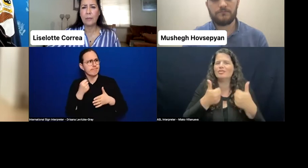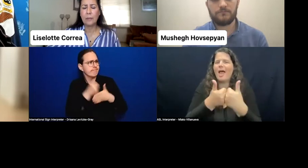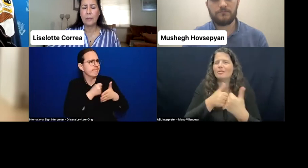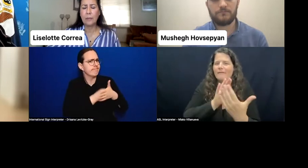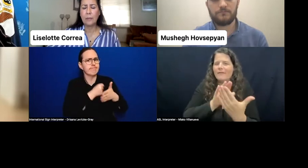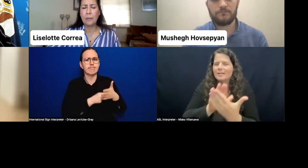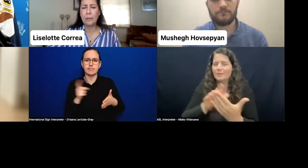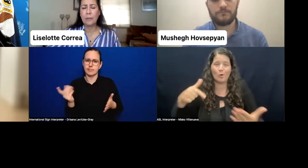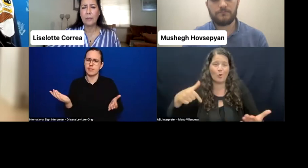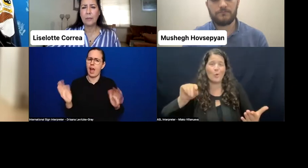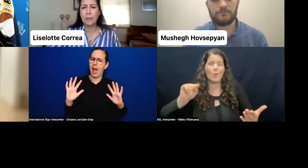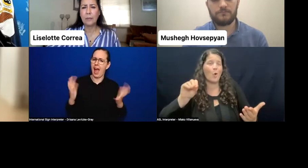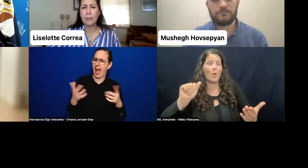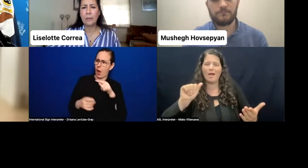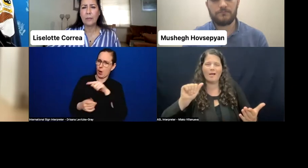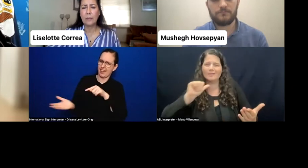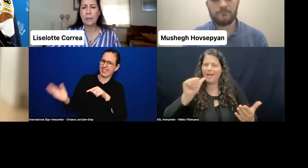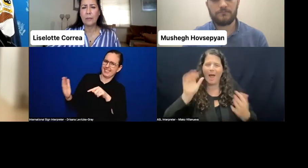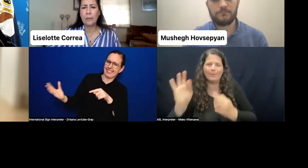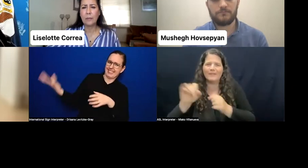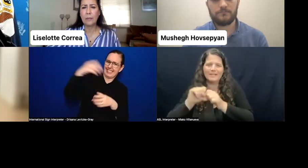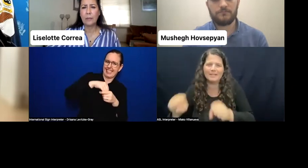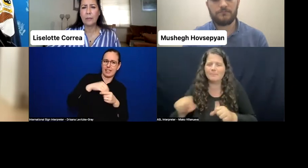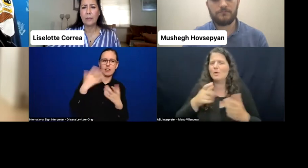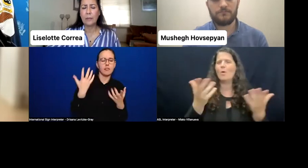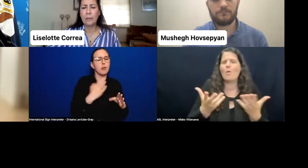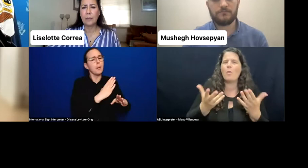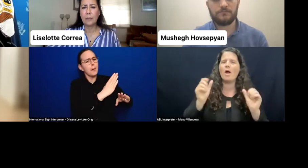What do we need to do to really create a pathway for persons